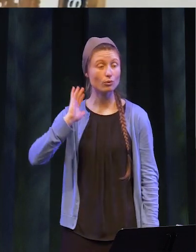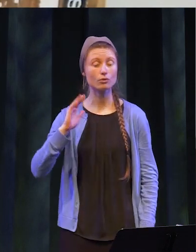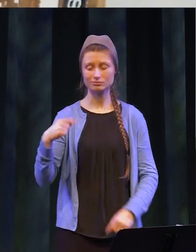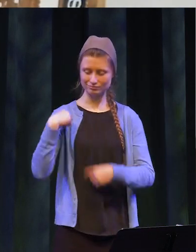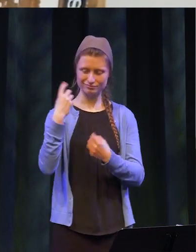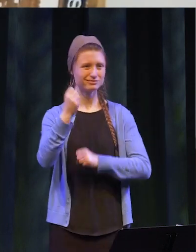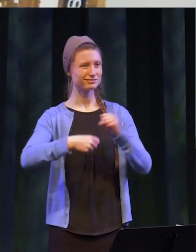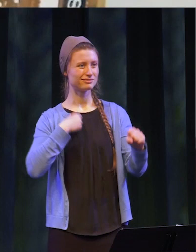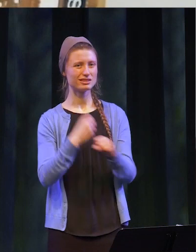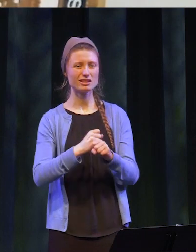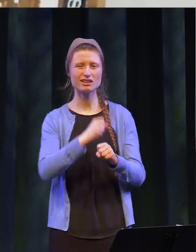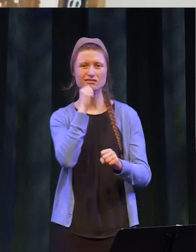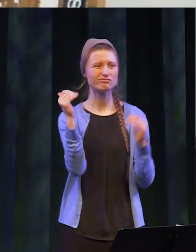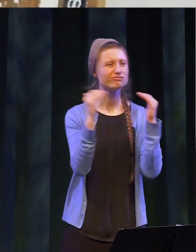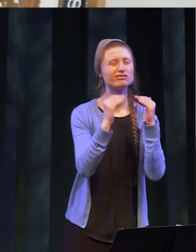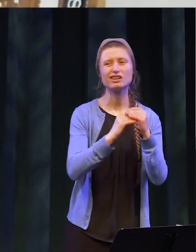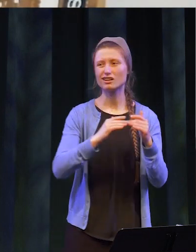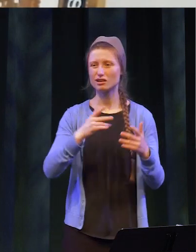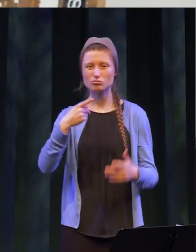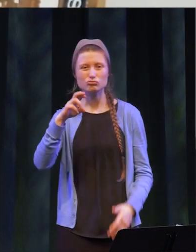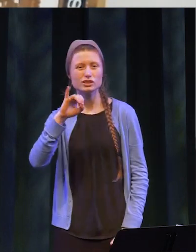This past year has revealed the injustices and prejudices that persist